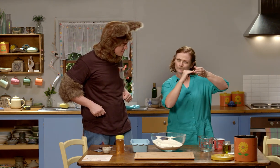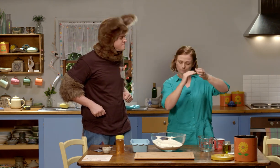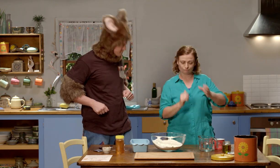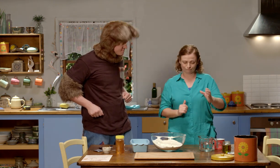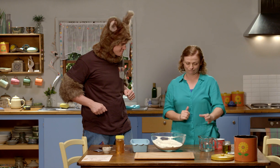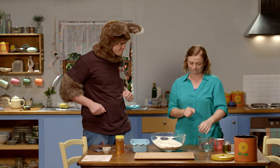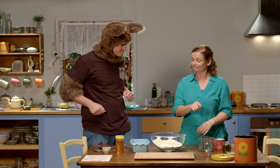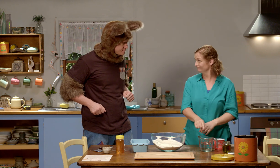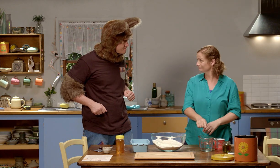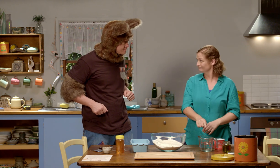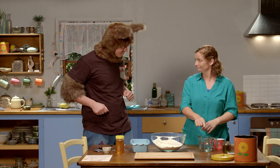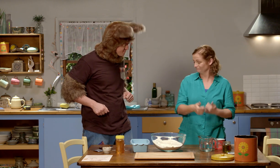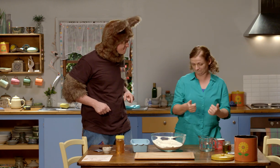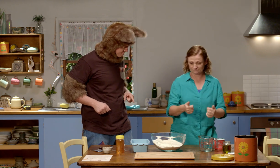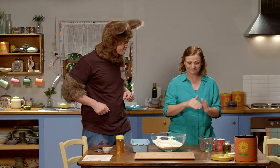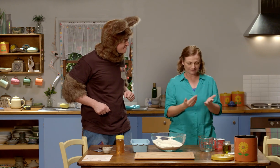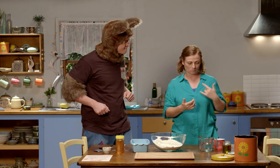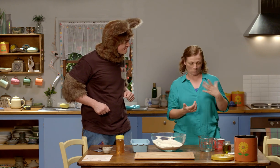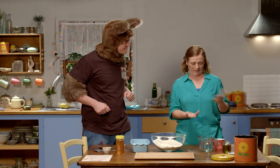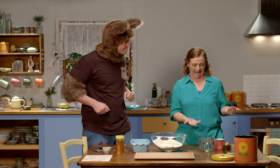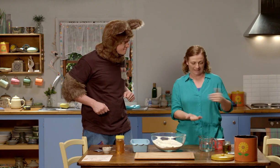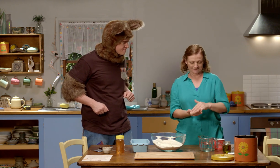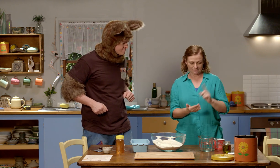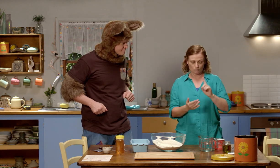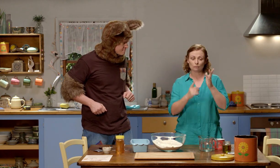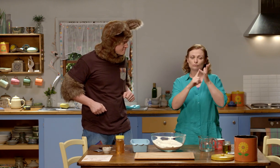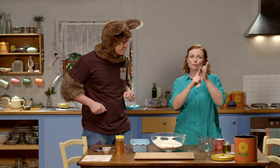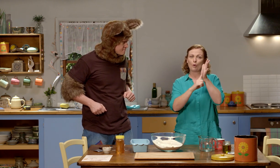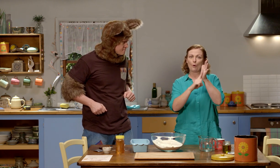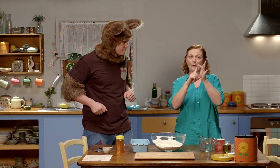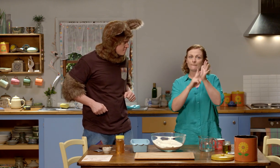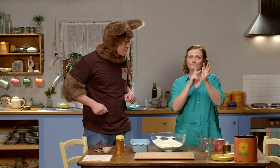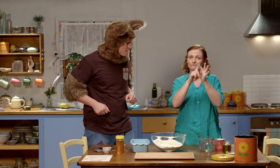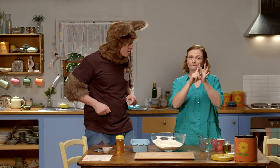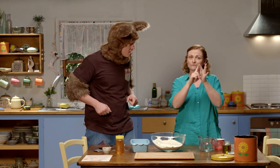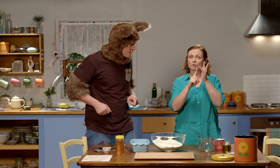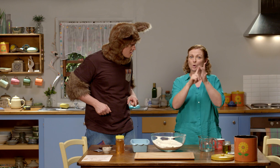And we have to be precise. I'm now going to add some olive oil.